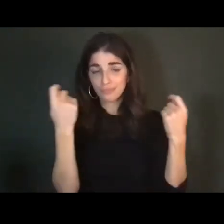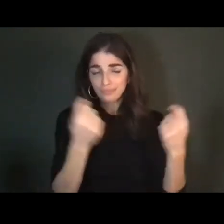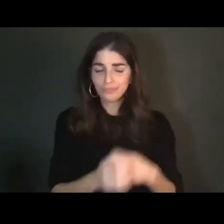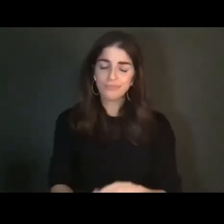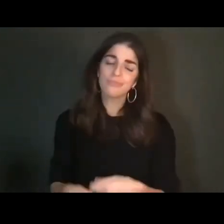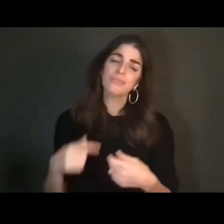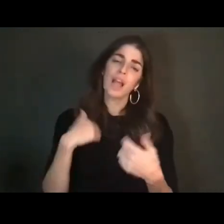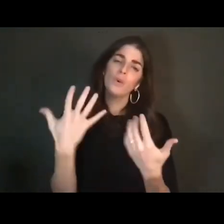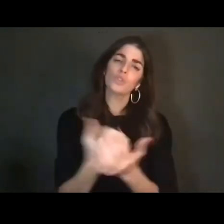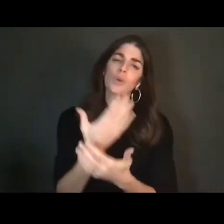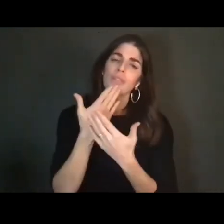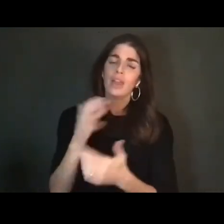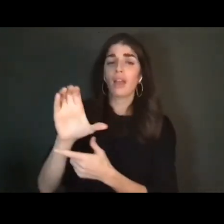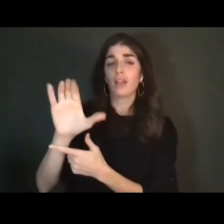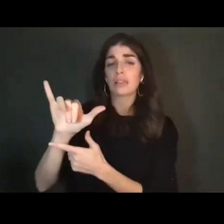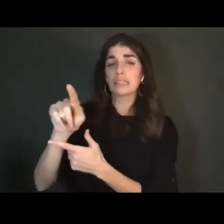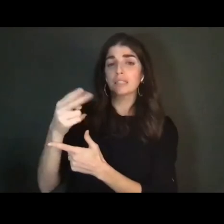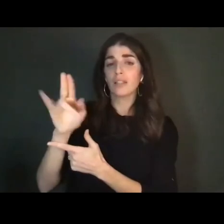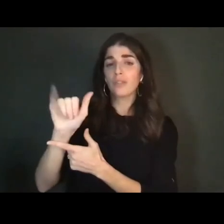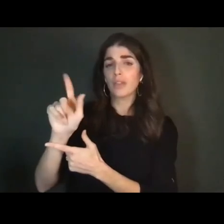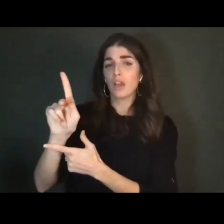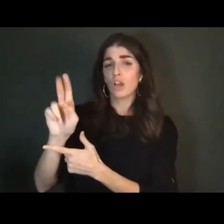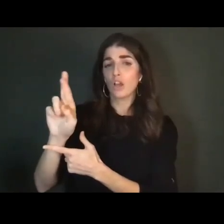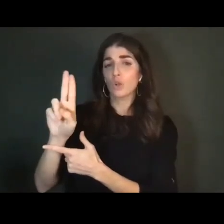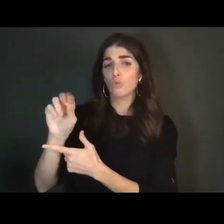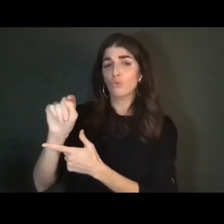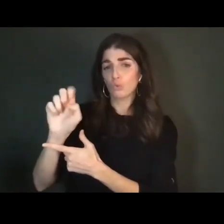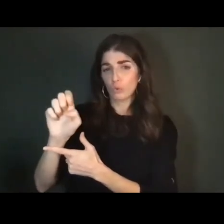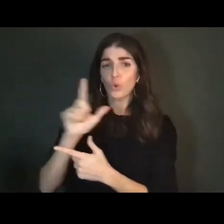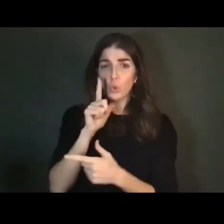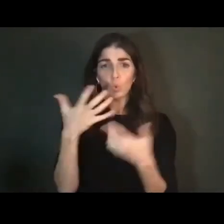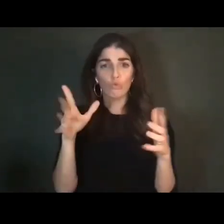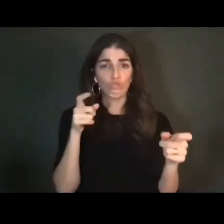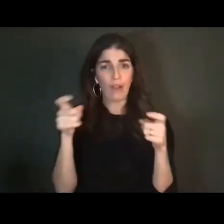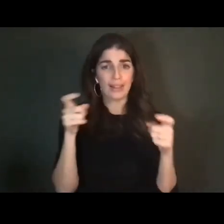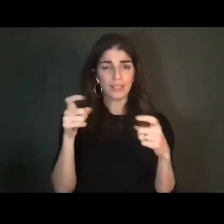go to Cynthia Croot, who directed the scenes that I'll be sharing today and who took a